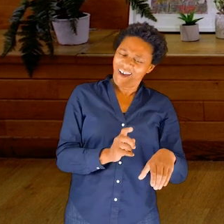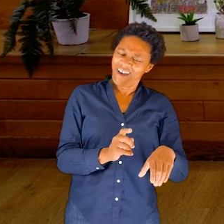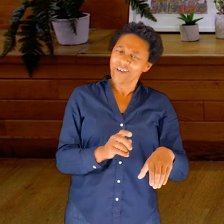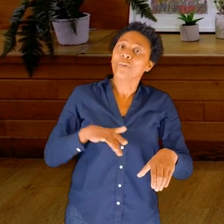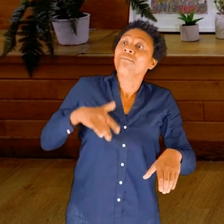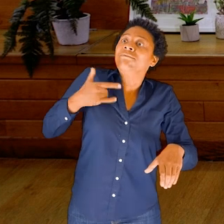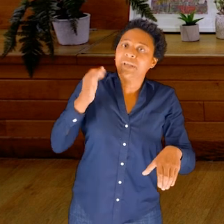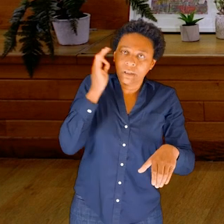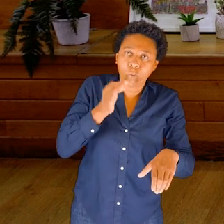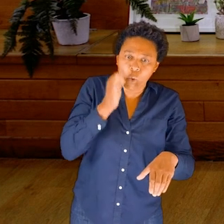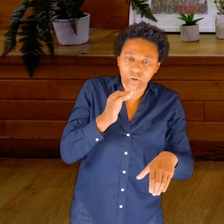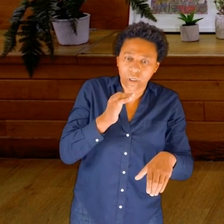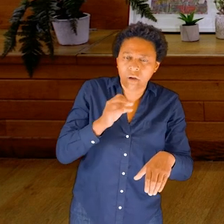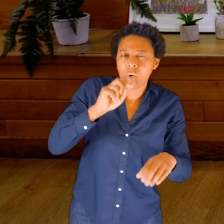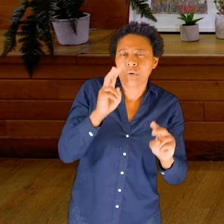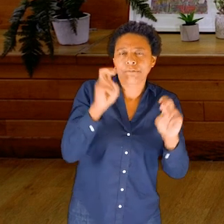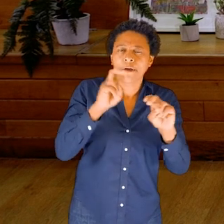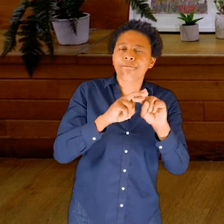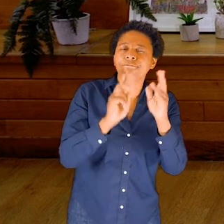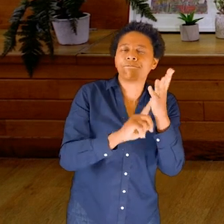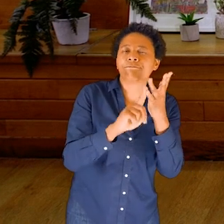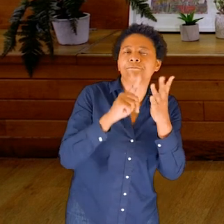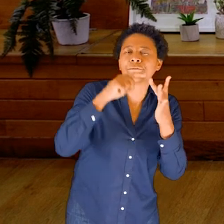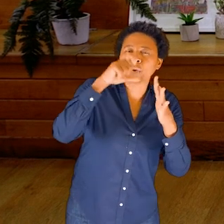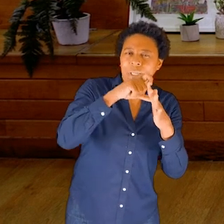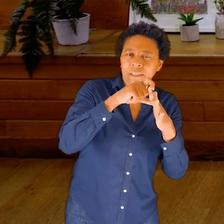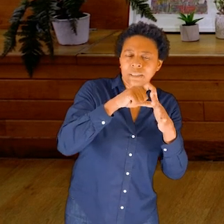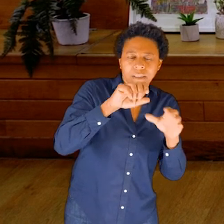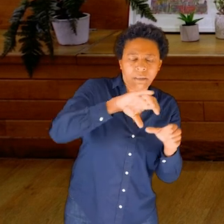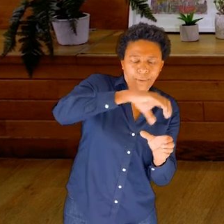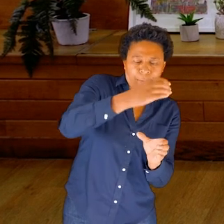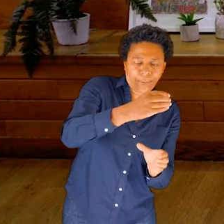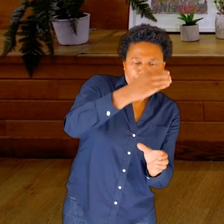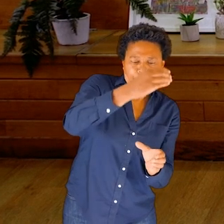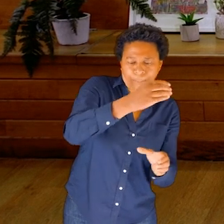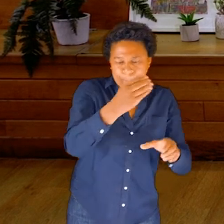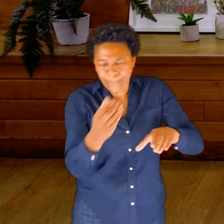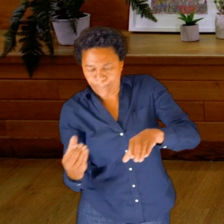As I turn the bottle upside down, the top near the lid fills with water.